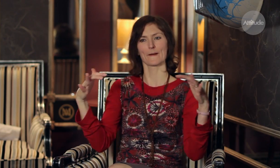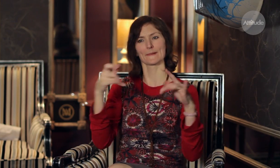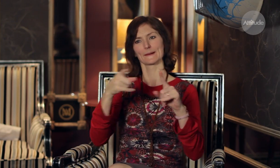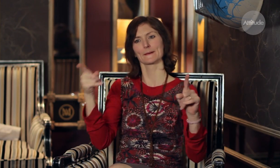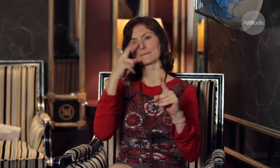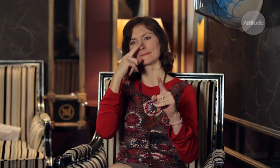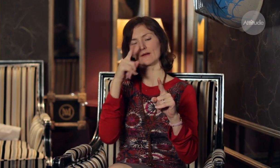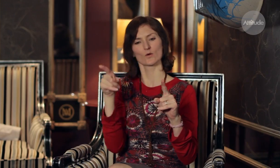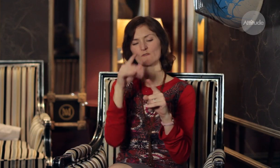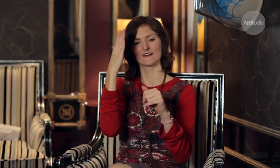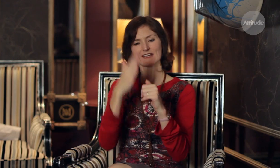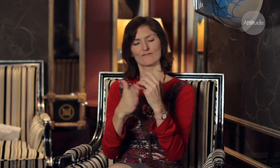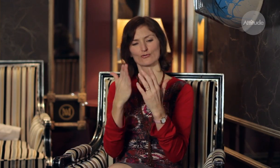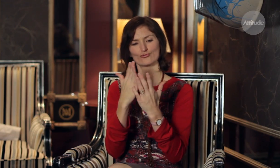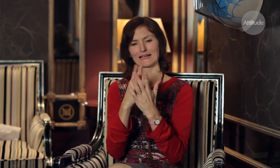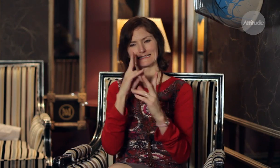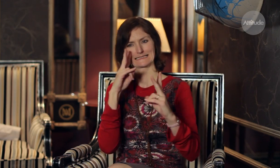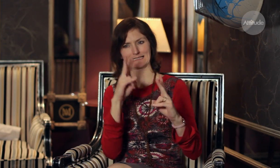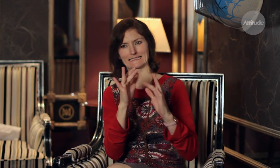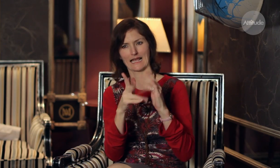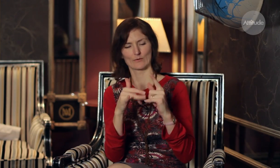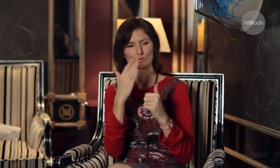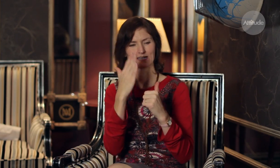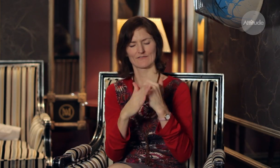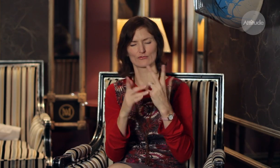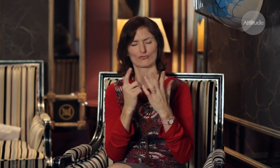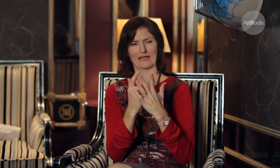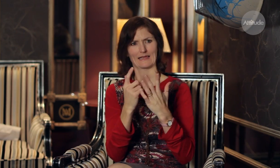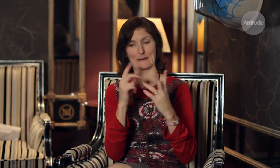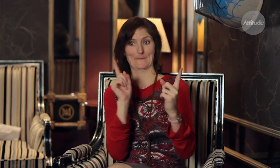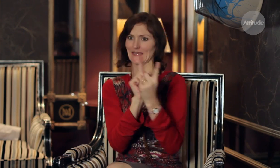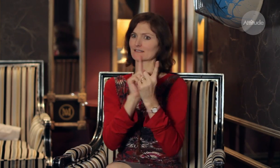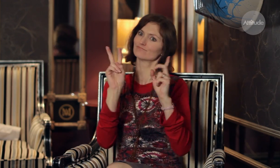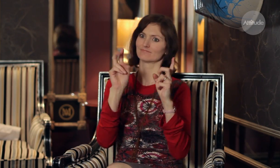I think for members of the public who have never really seen sign language or who have